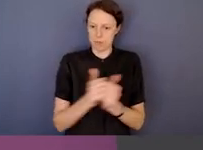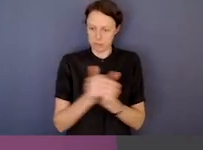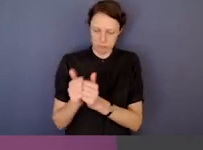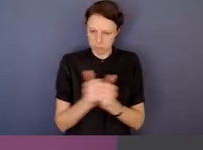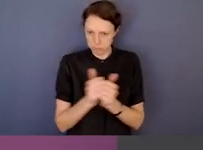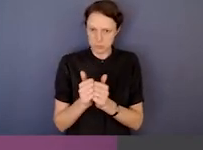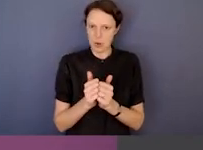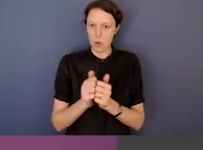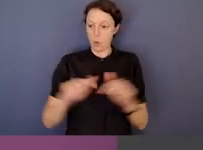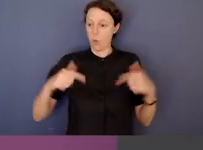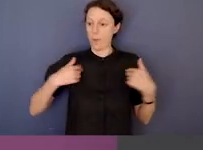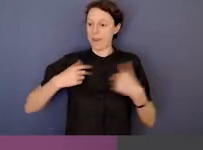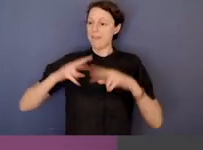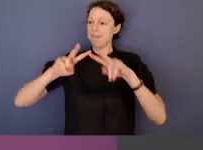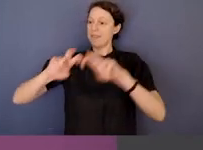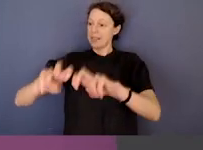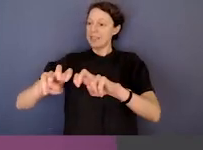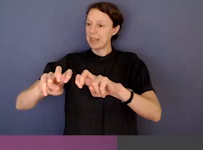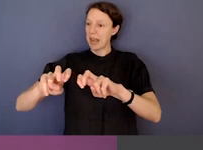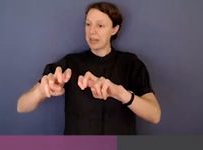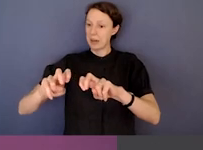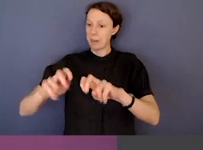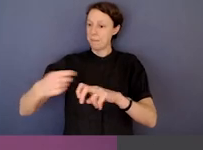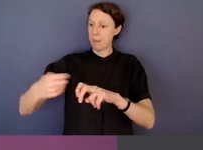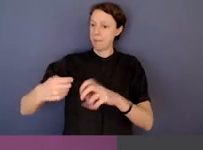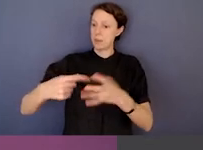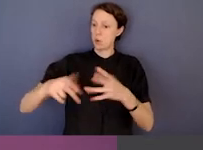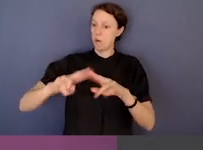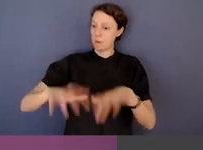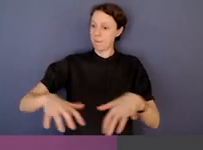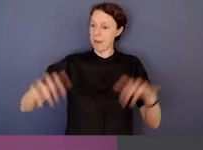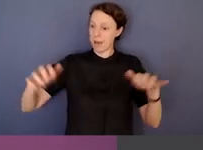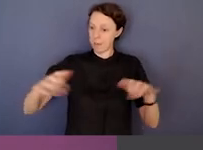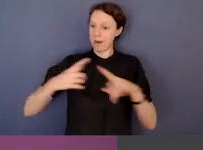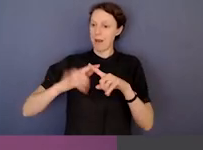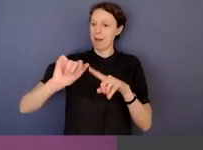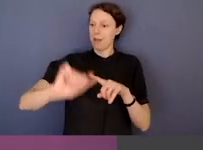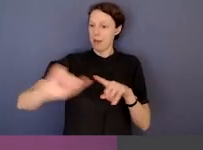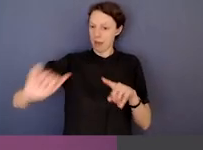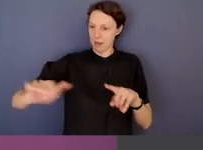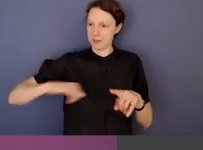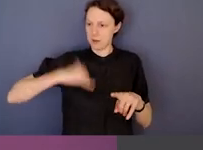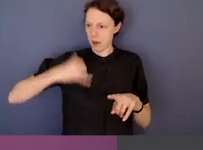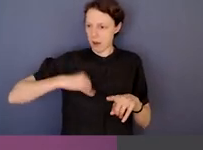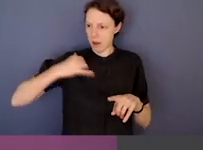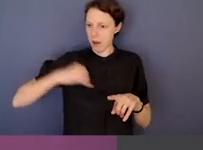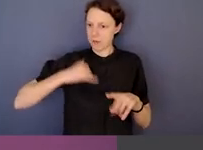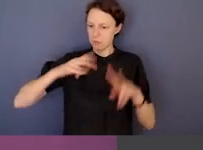of Parliament and their staff ultimately allegations of criminal conduct weren't substantiated.